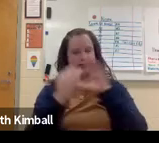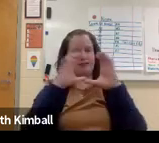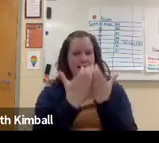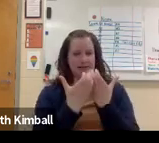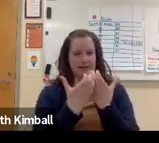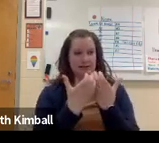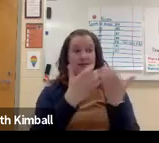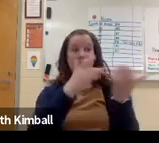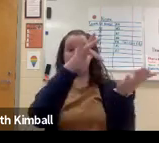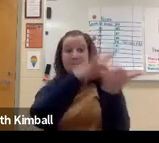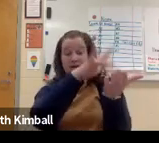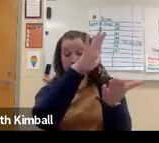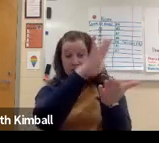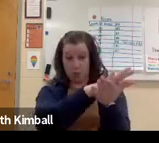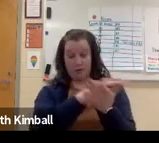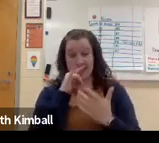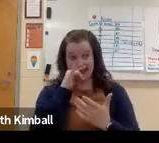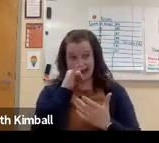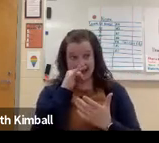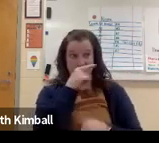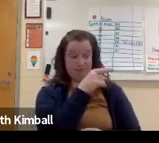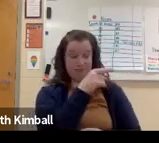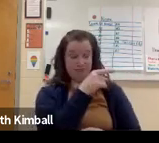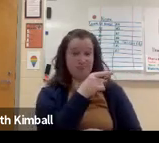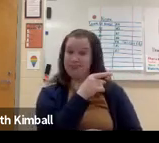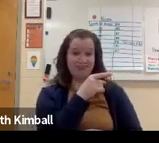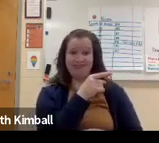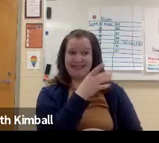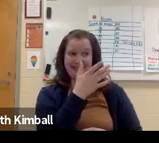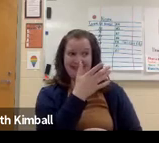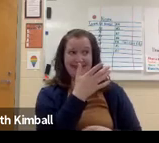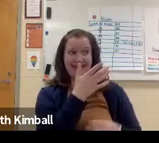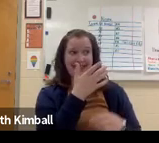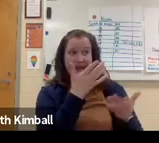ever was actually a life skills class at the middle school level.